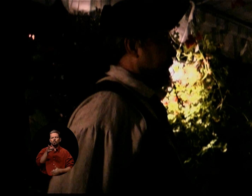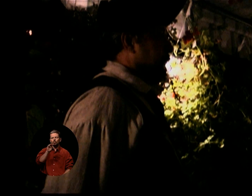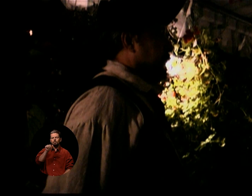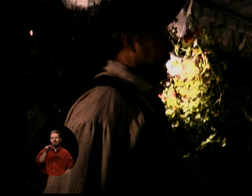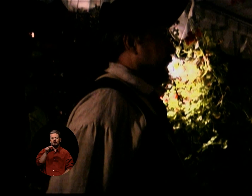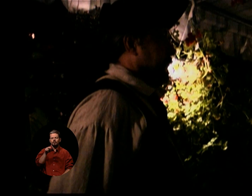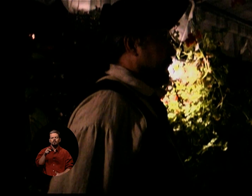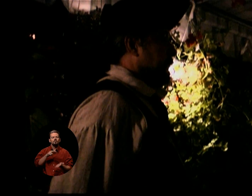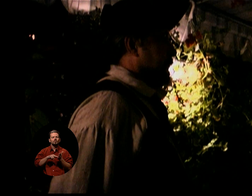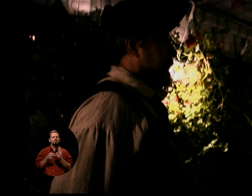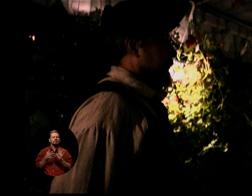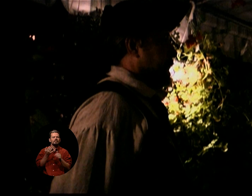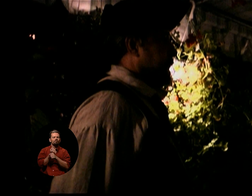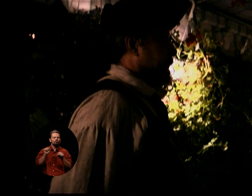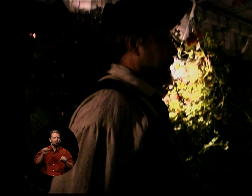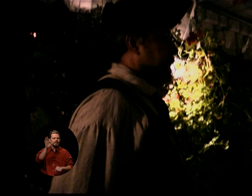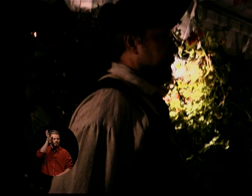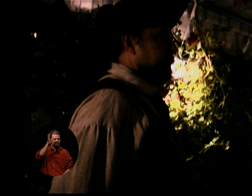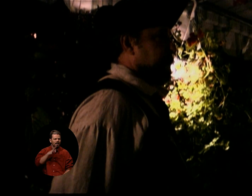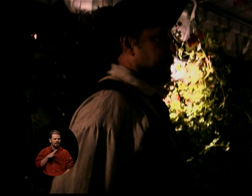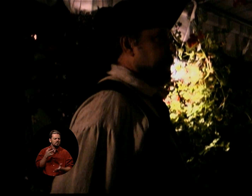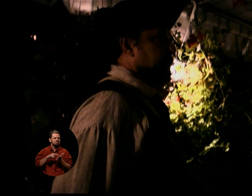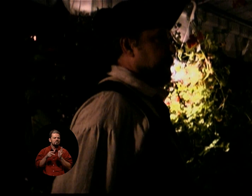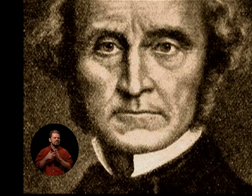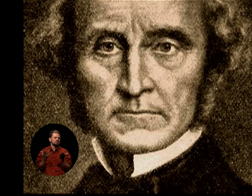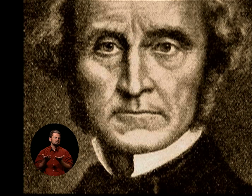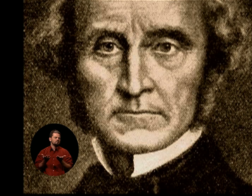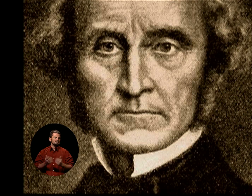TO BE A FREE MAN.